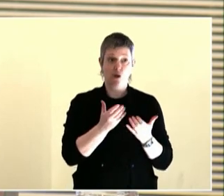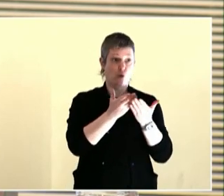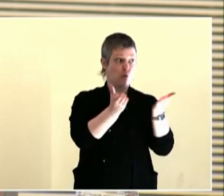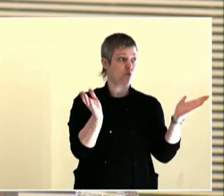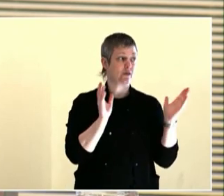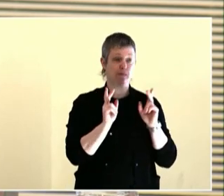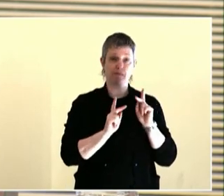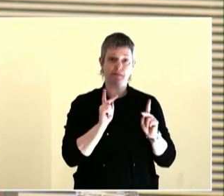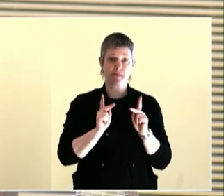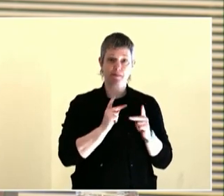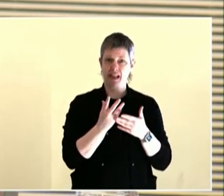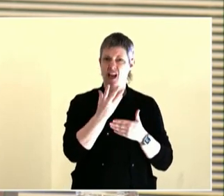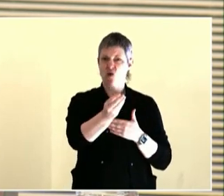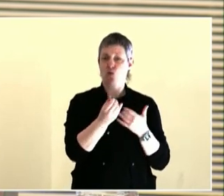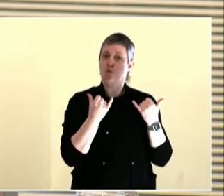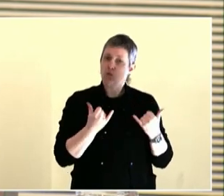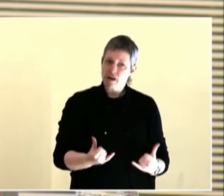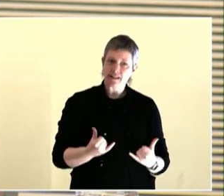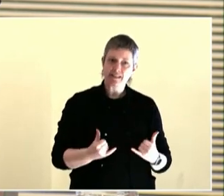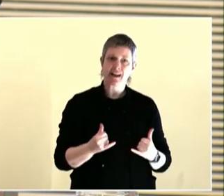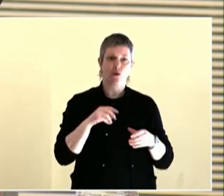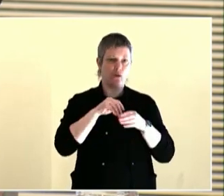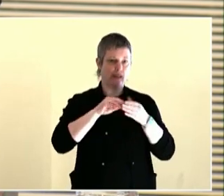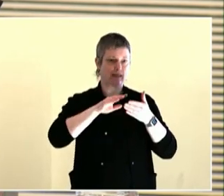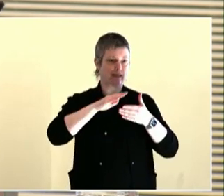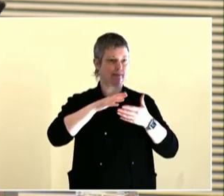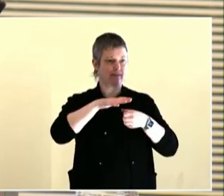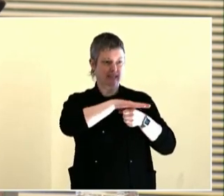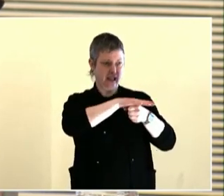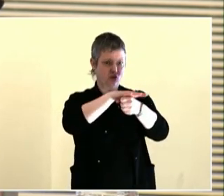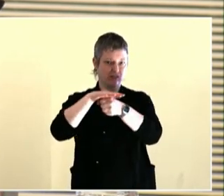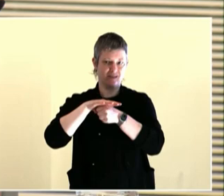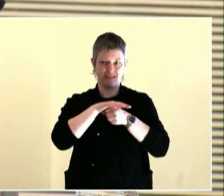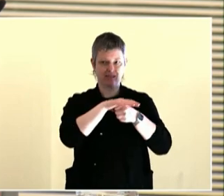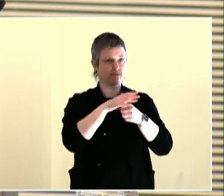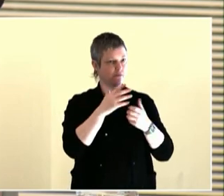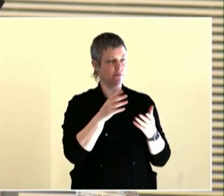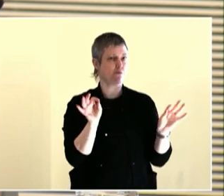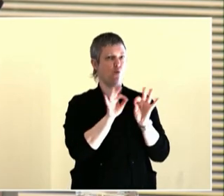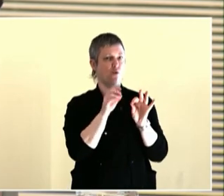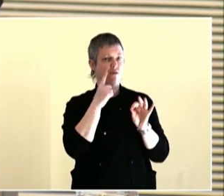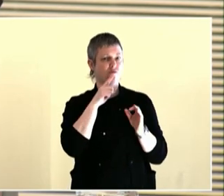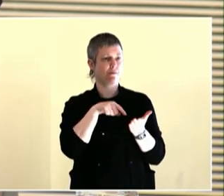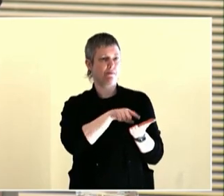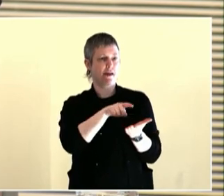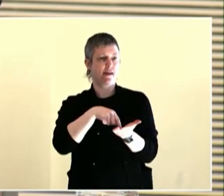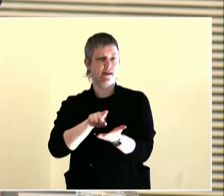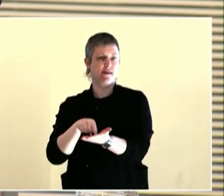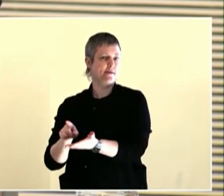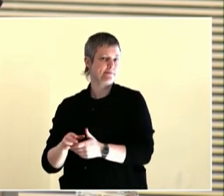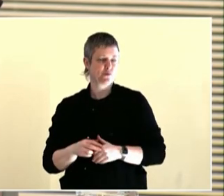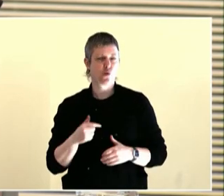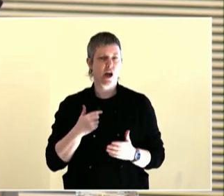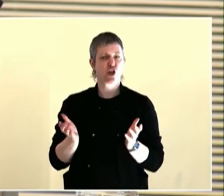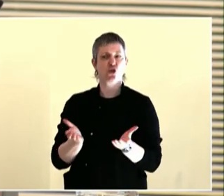would go to the trailer parks. We would go to apartment complexes.